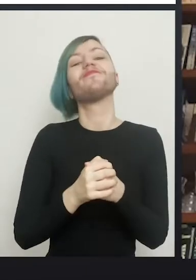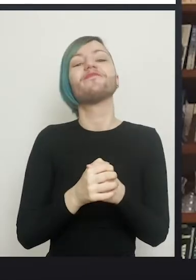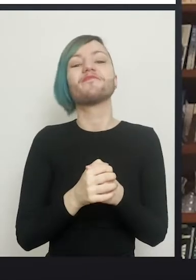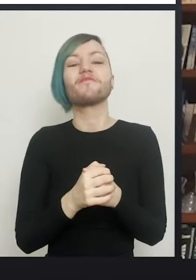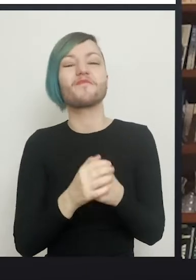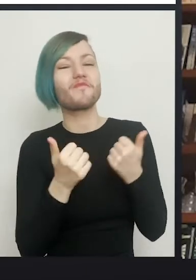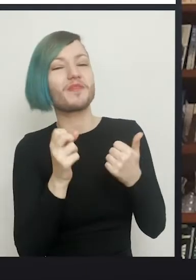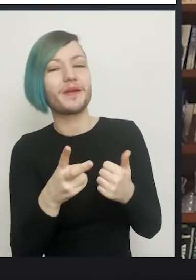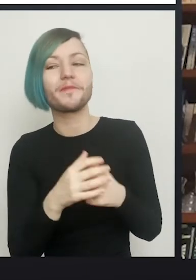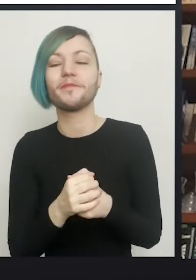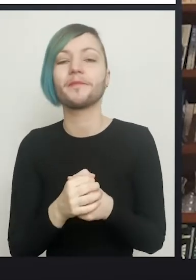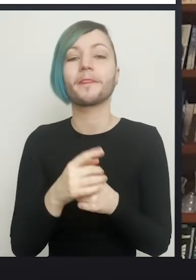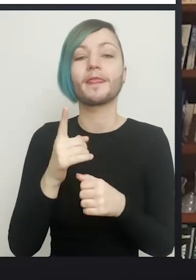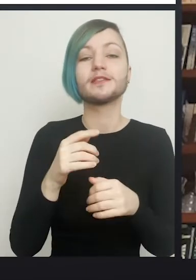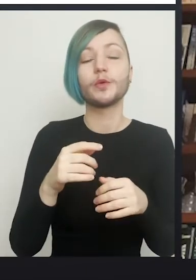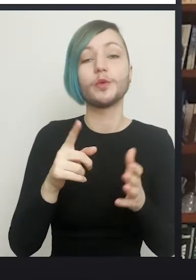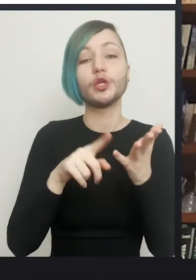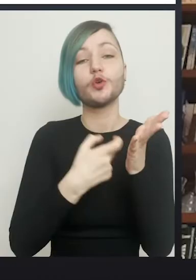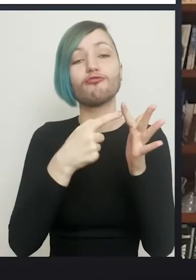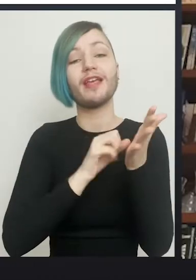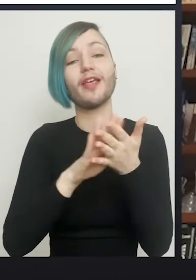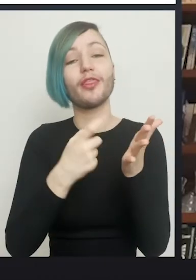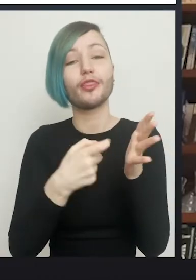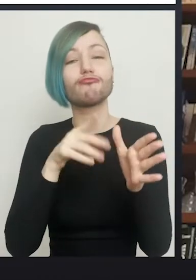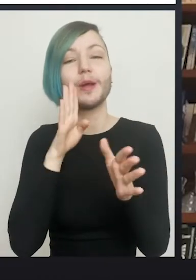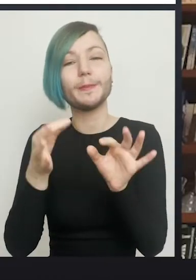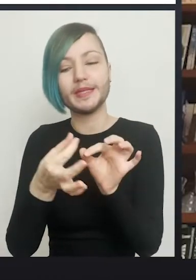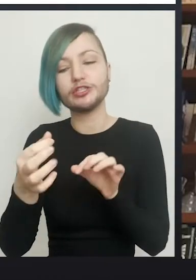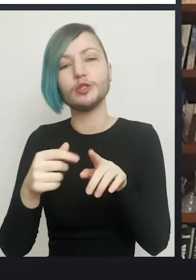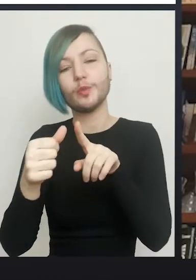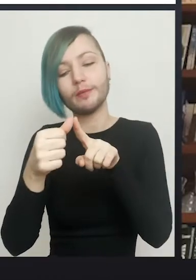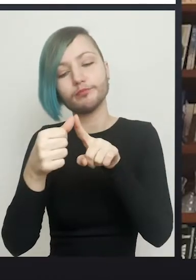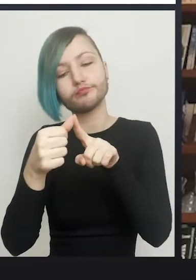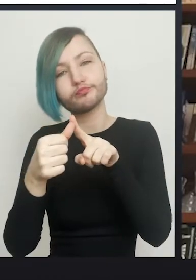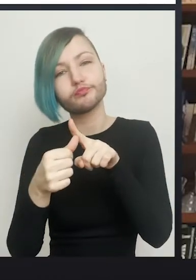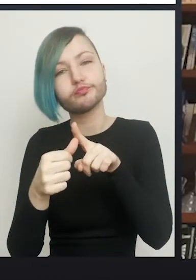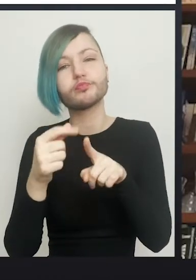We open out the urethra over a distance of about 1 and a half to 2 centimetres typically.